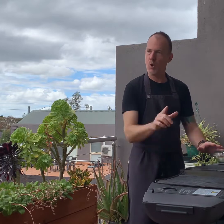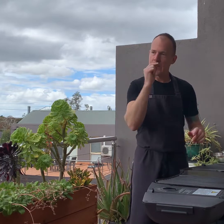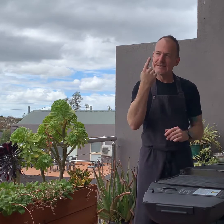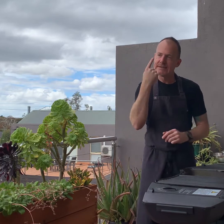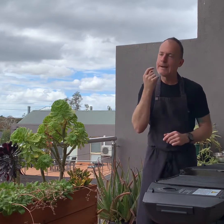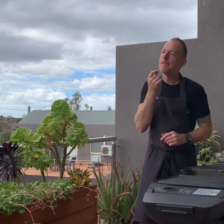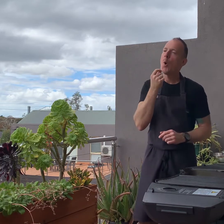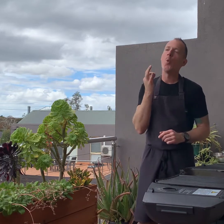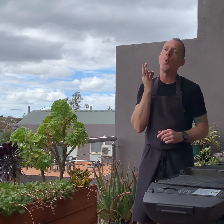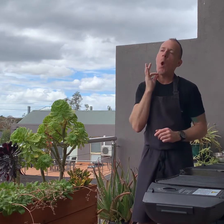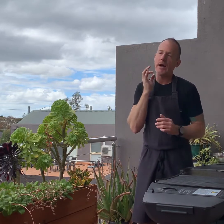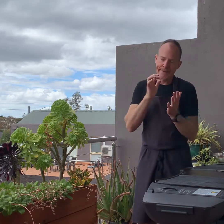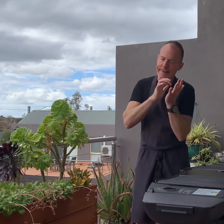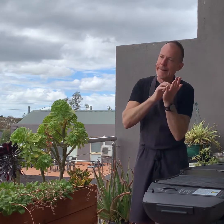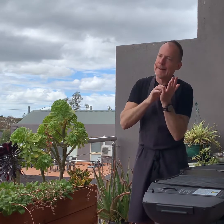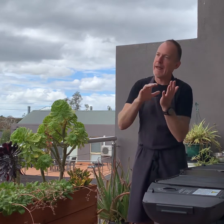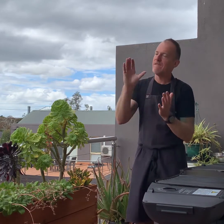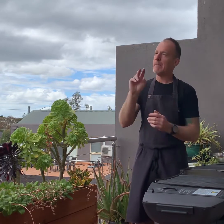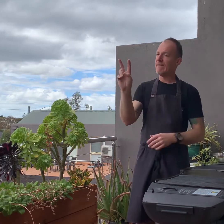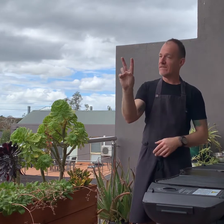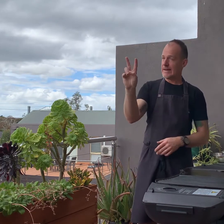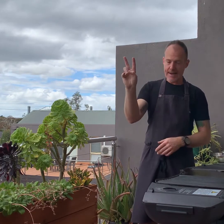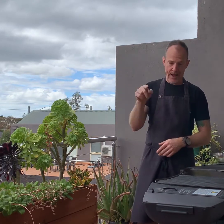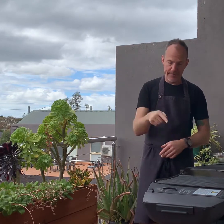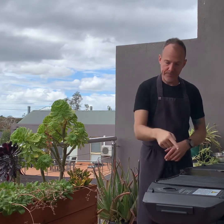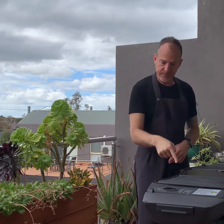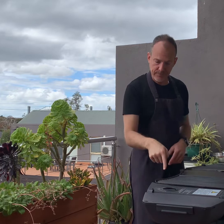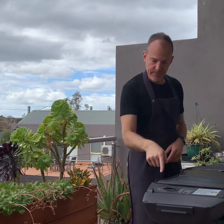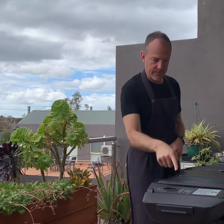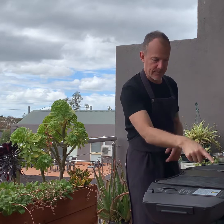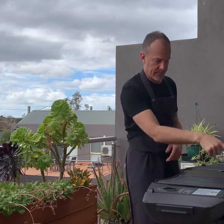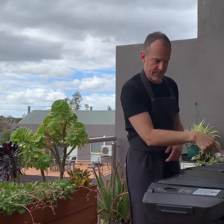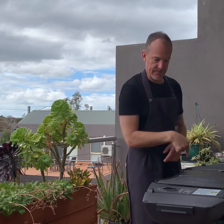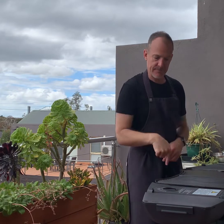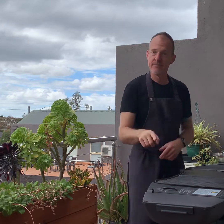I can see some white speckles from the vinegar.